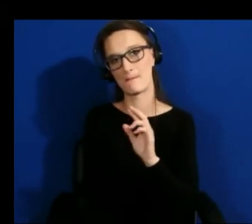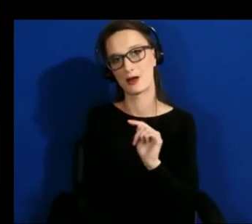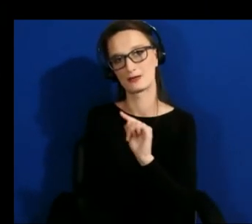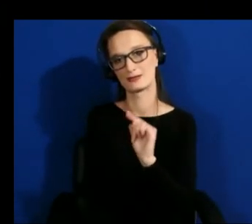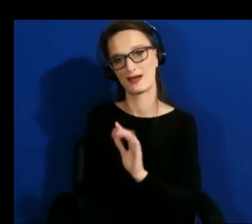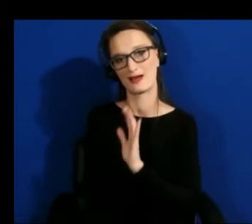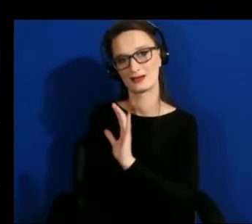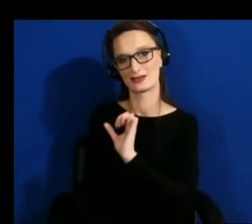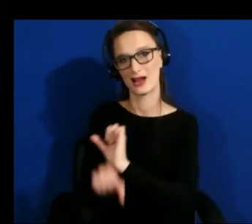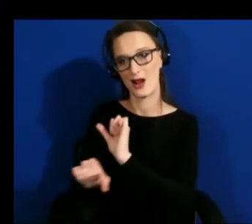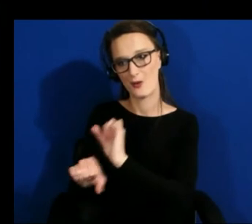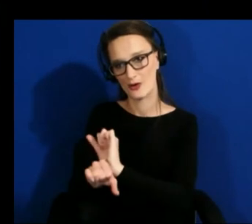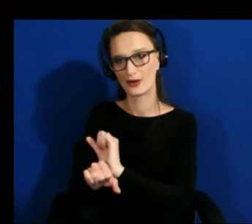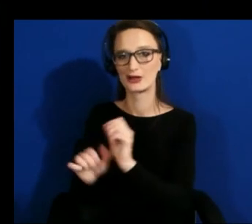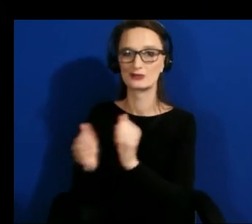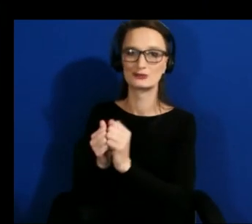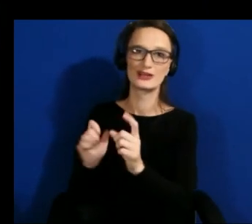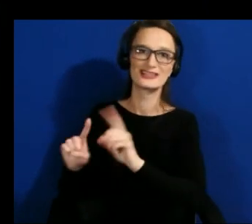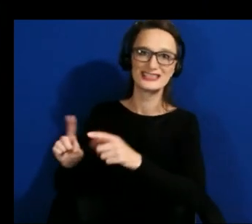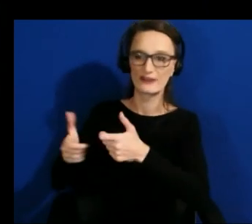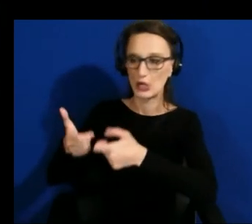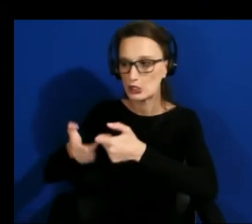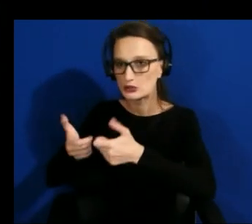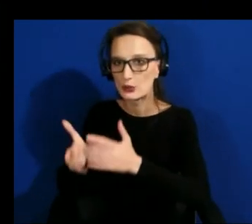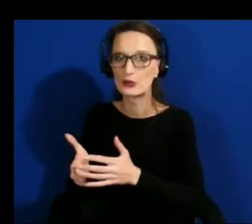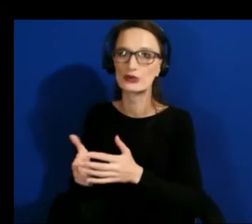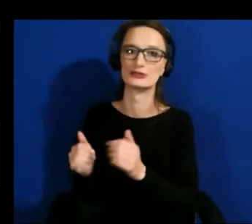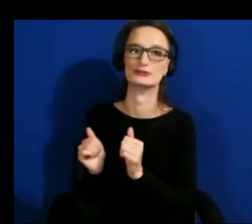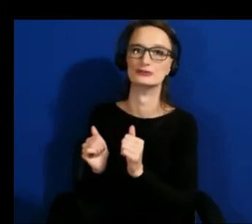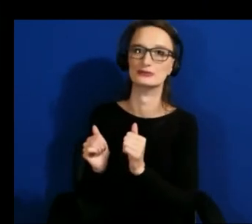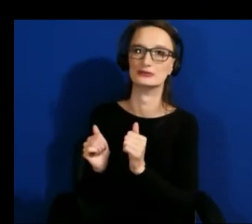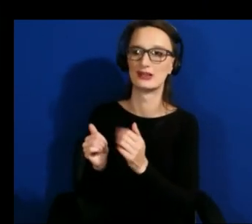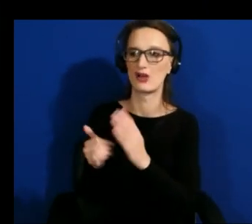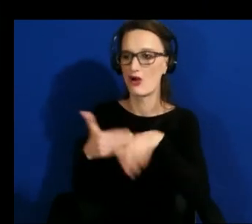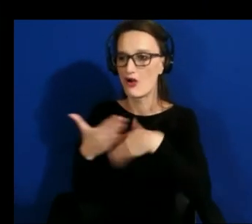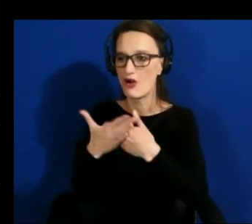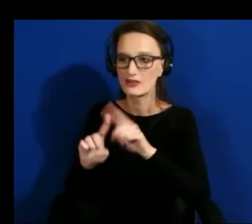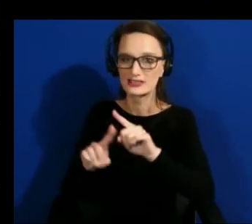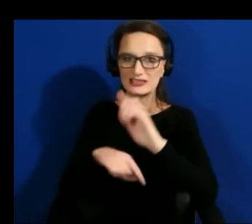like what are all the different pieces that you need to make an inclusive uh vr experience